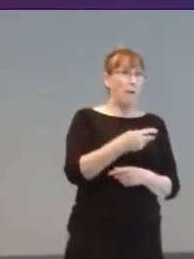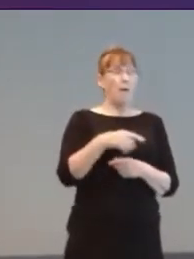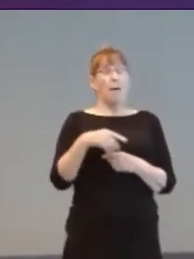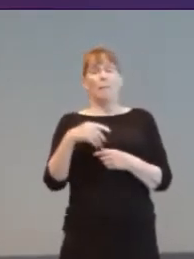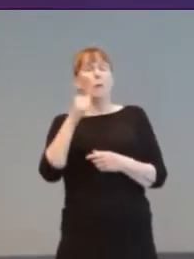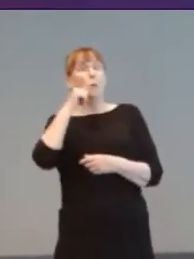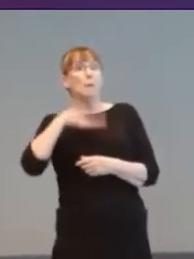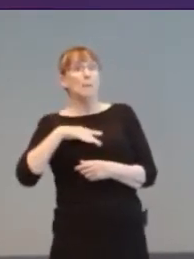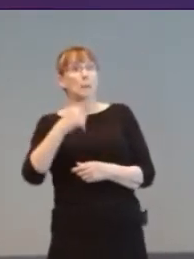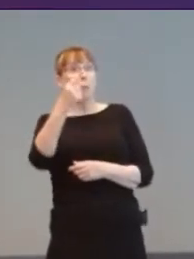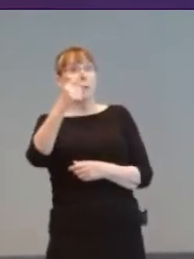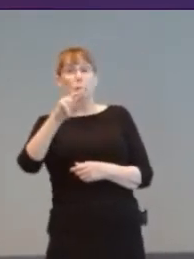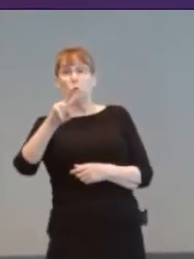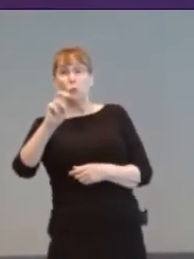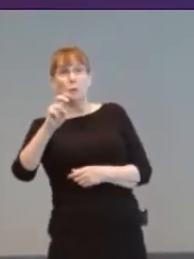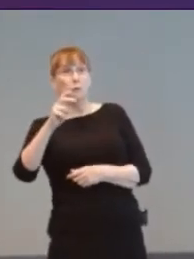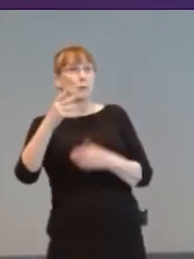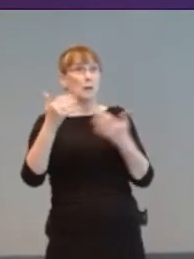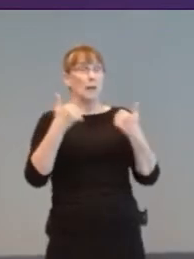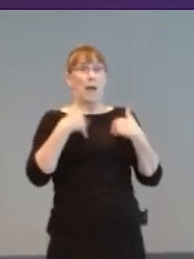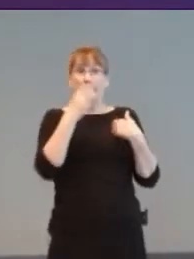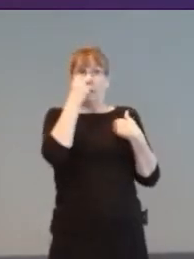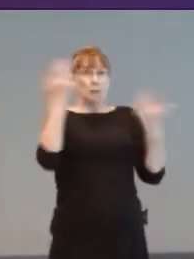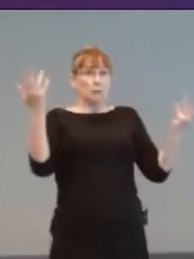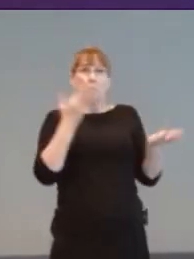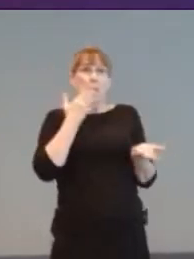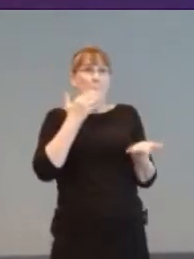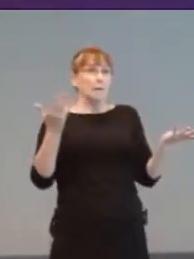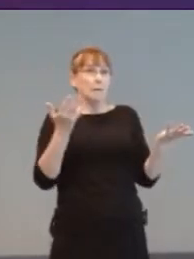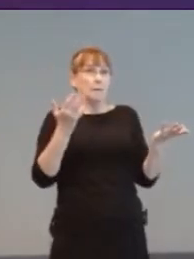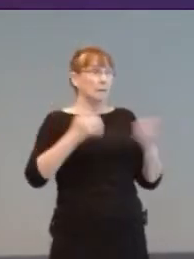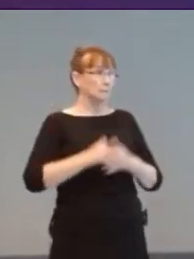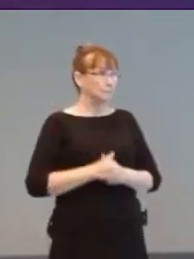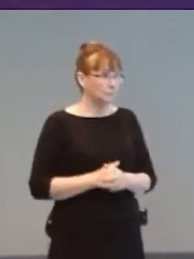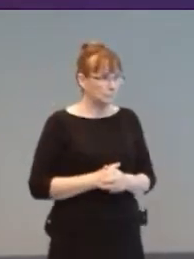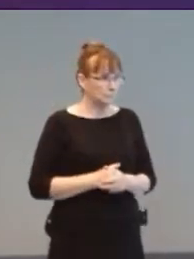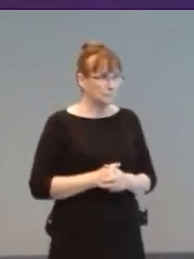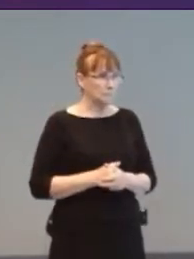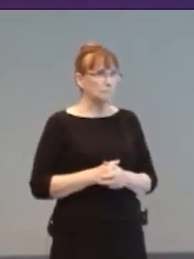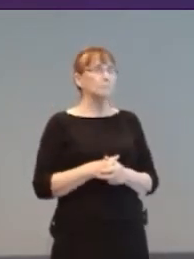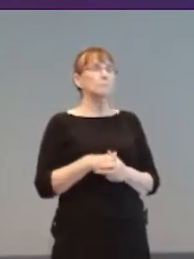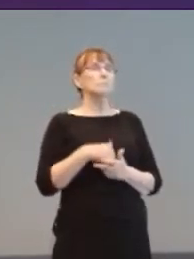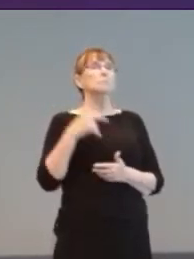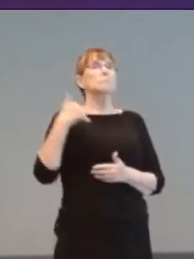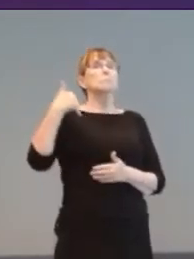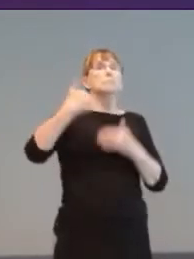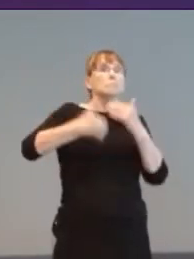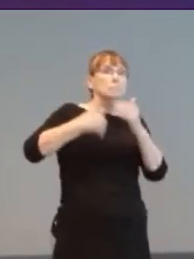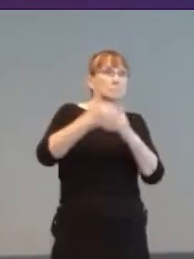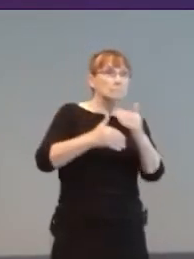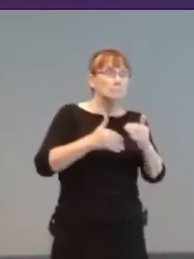In 1981, Scott Adams’ Vic-20 text-adventure cartridges could talk through a Votrax speech synthesier.